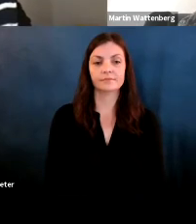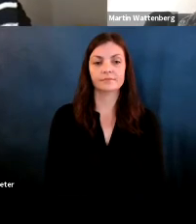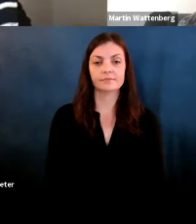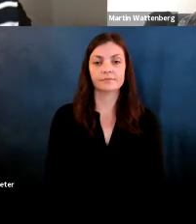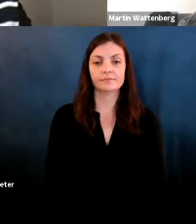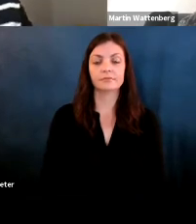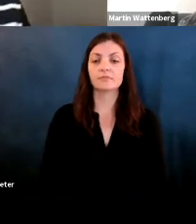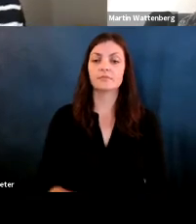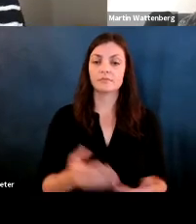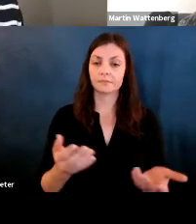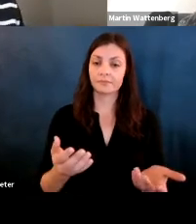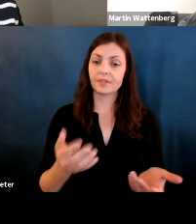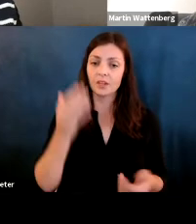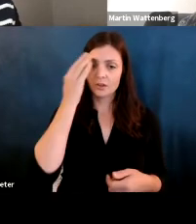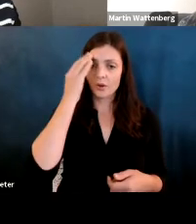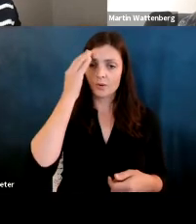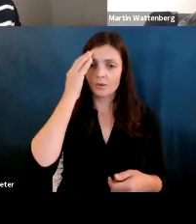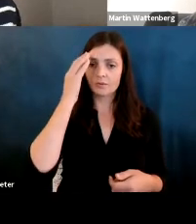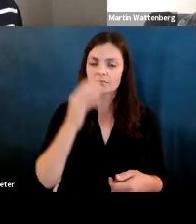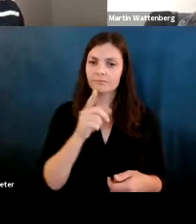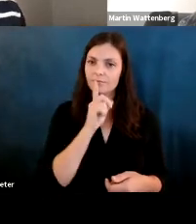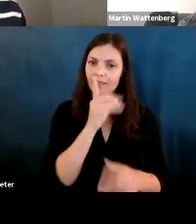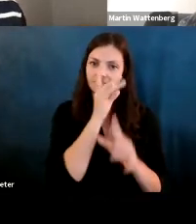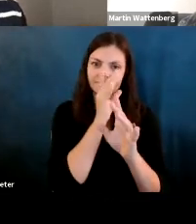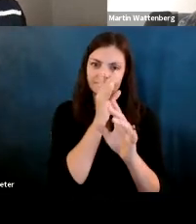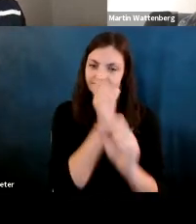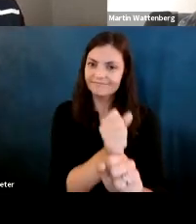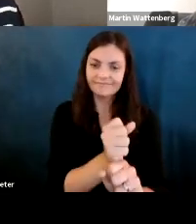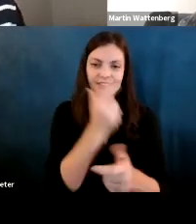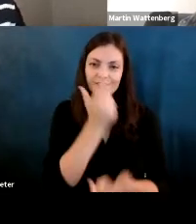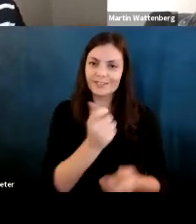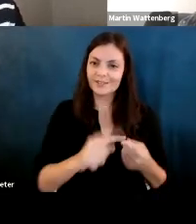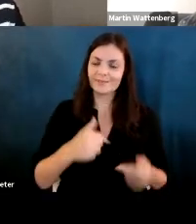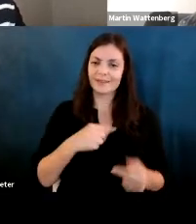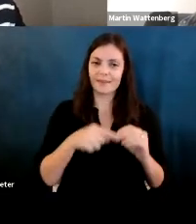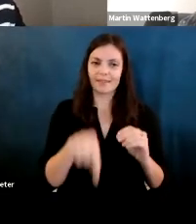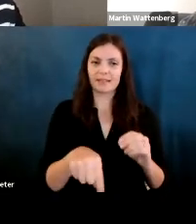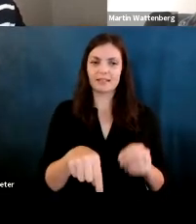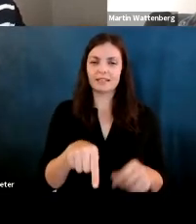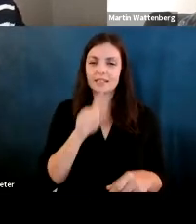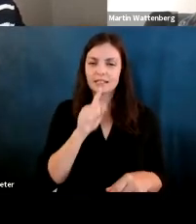Martin Wattenberg: And you know what is fascinating to me about this is that this is a case where I think details really.